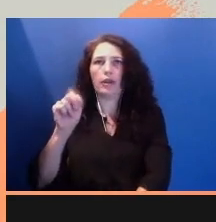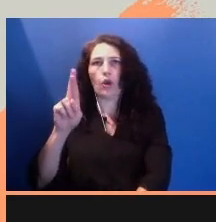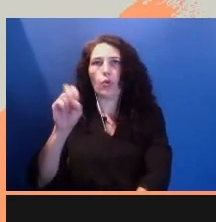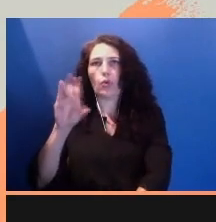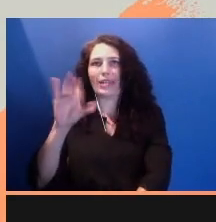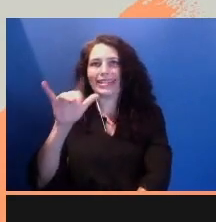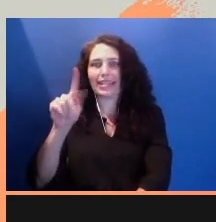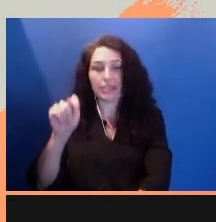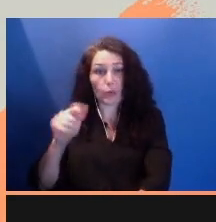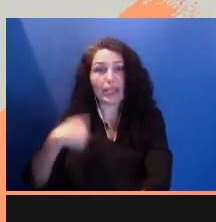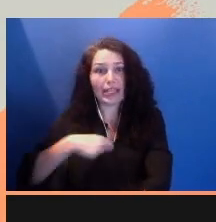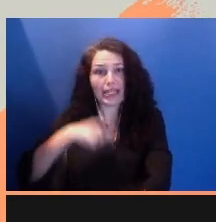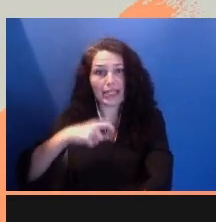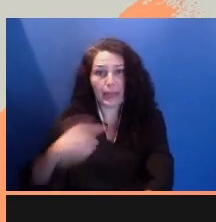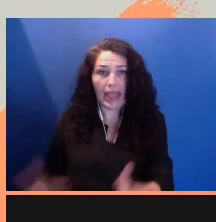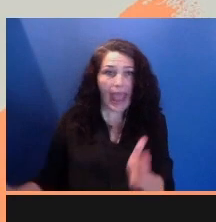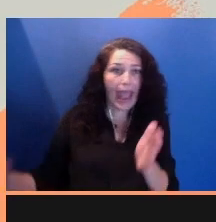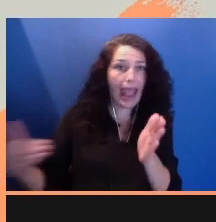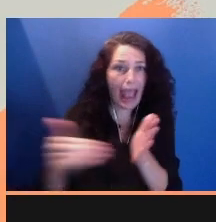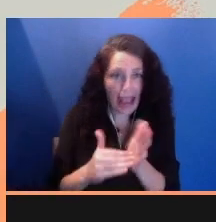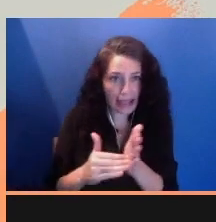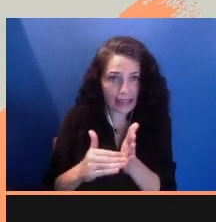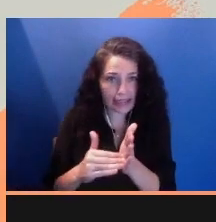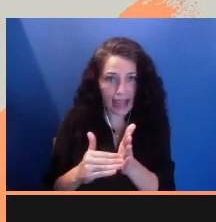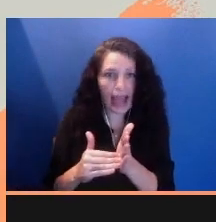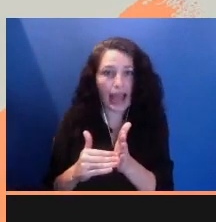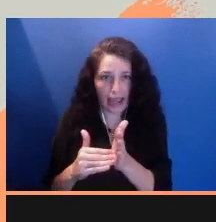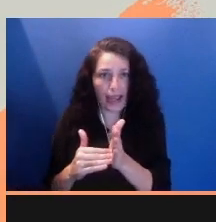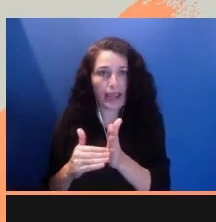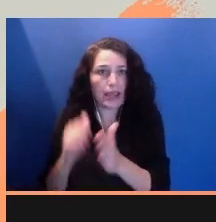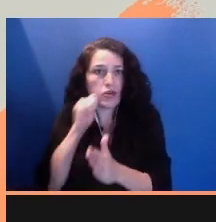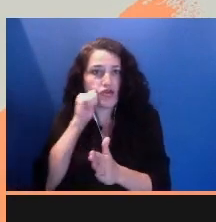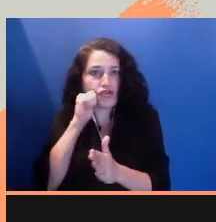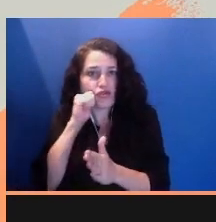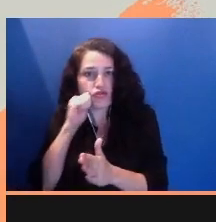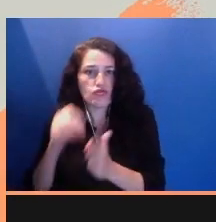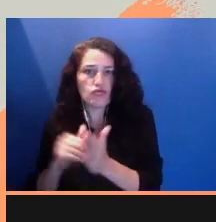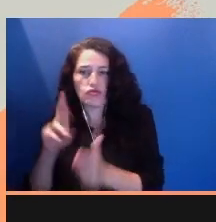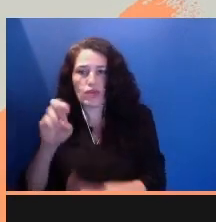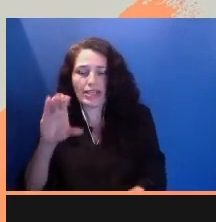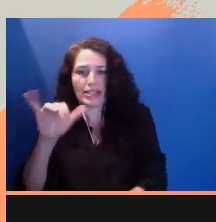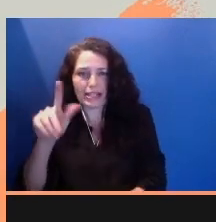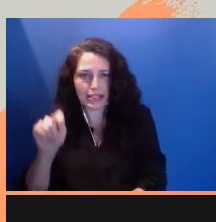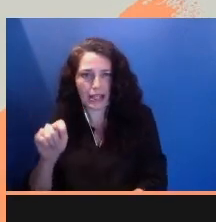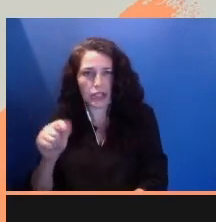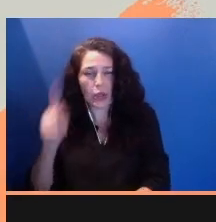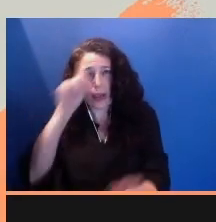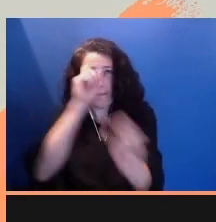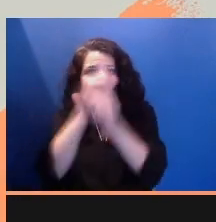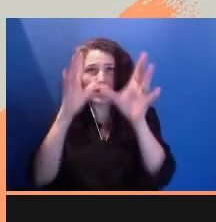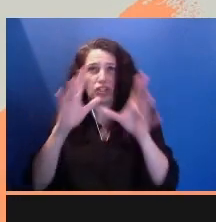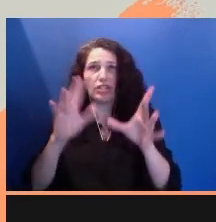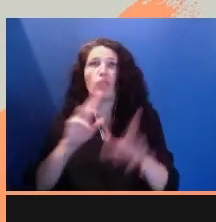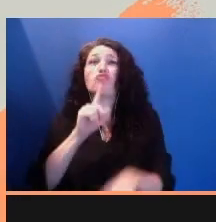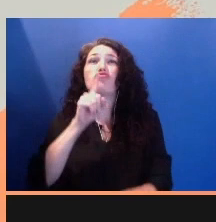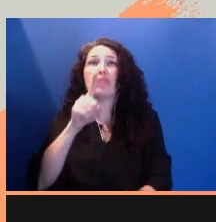imagine a magical realist world of anti-racist media makers. And let's make that our real world.